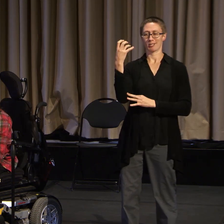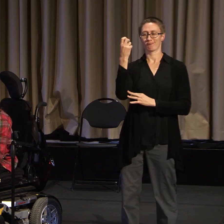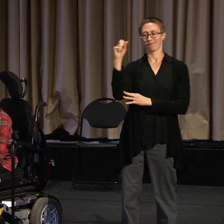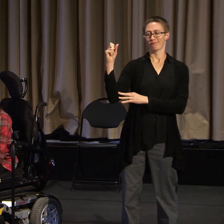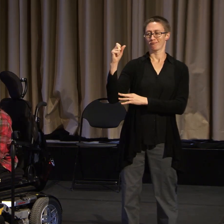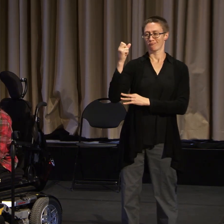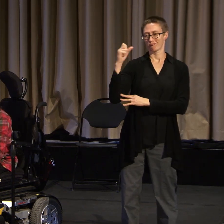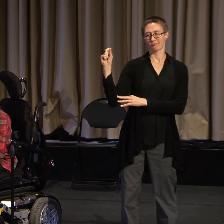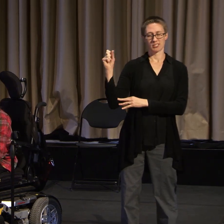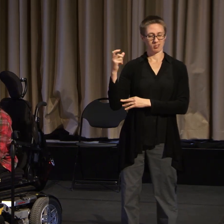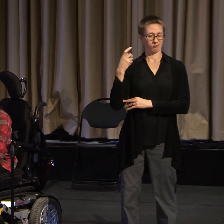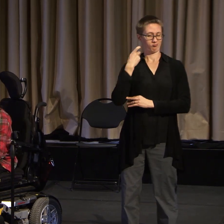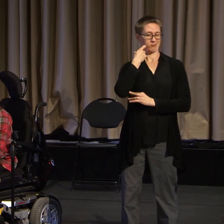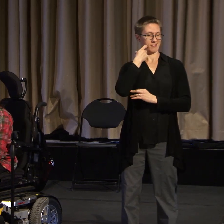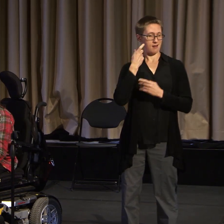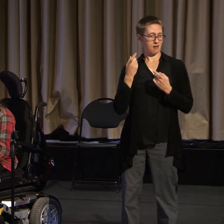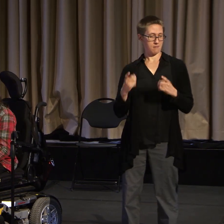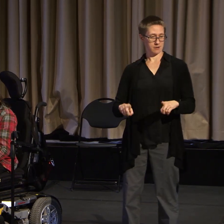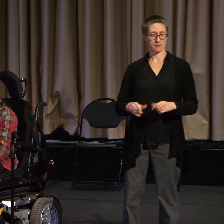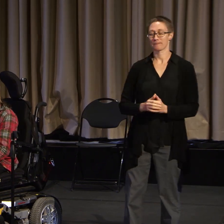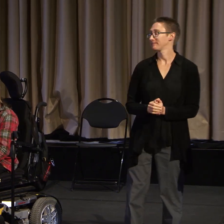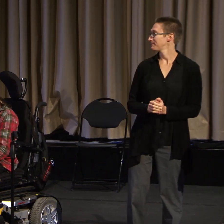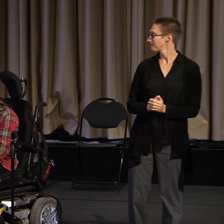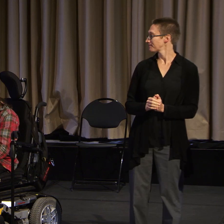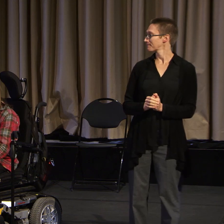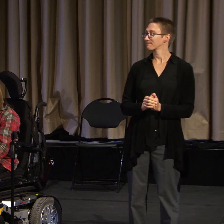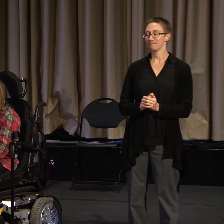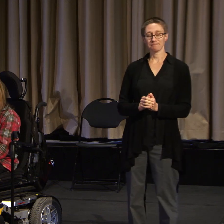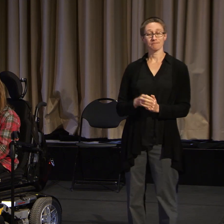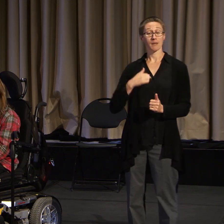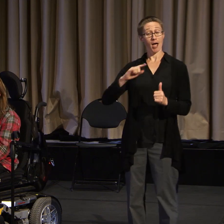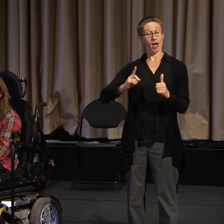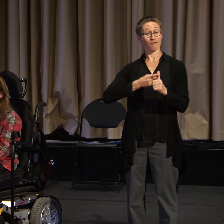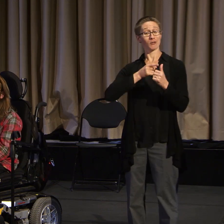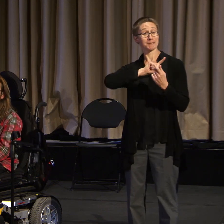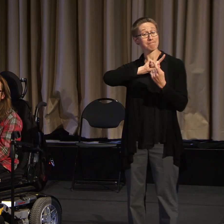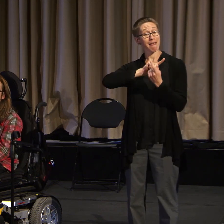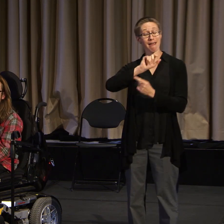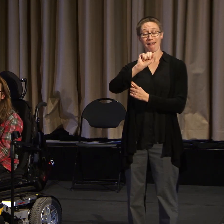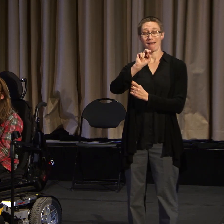When I first met Anita, it was in April of 2013